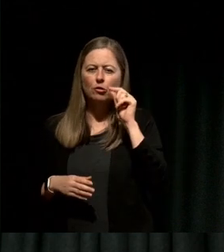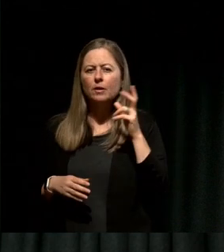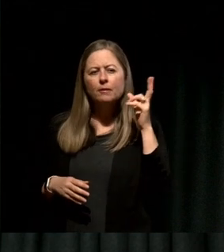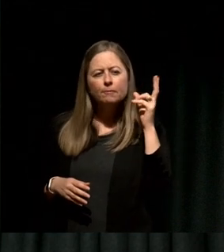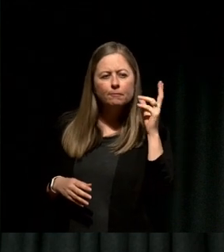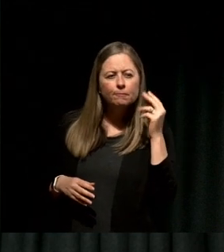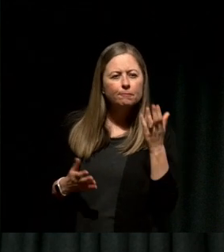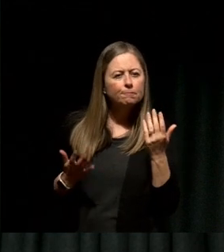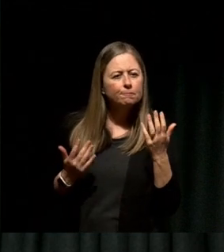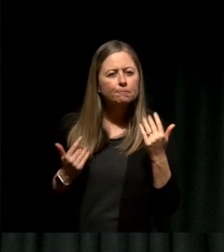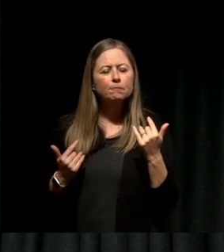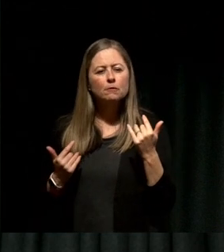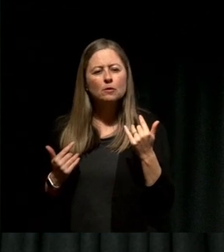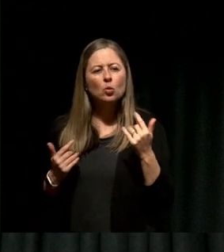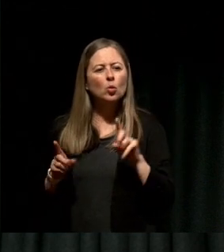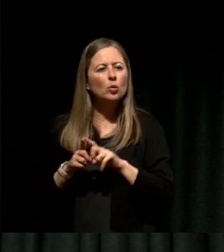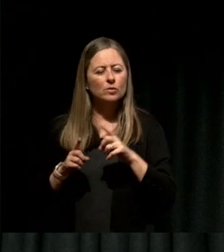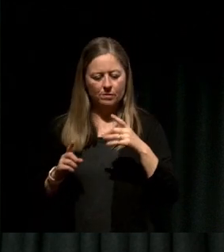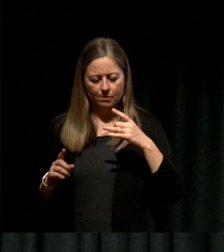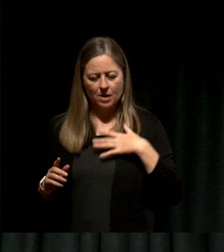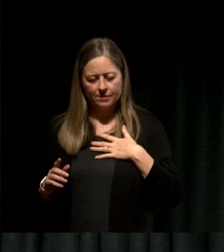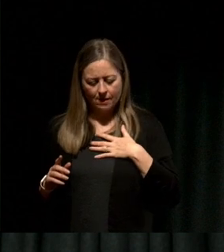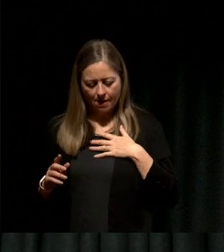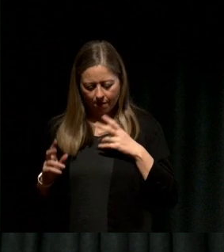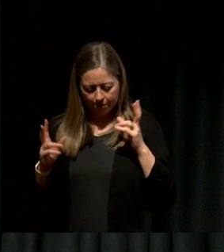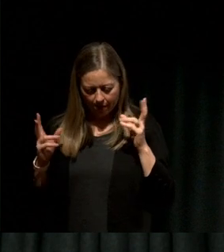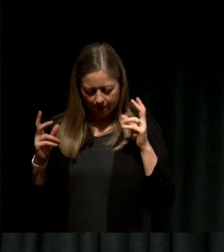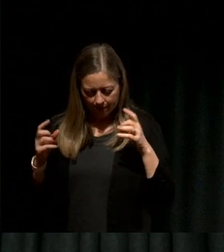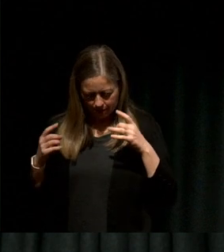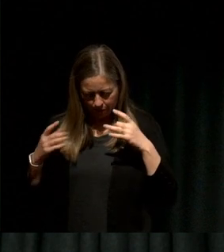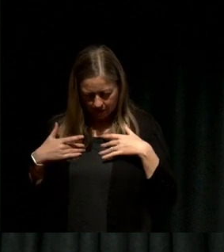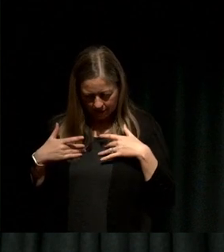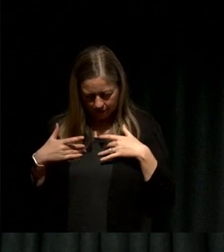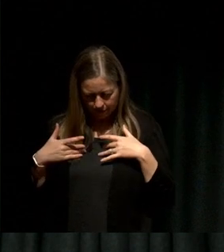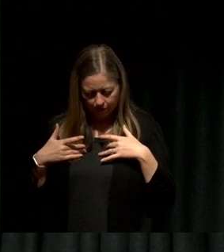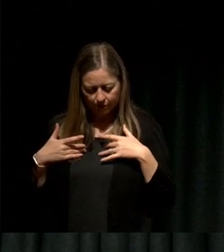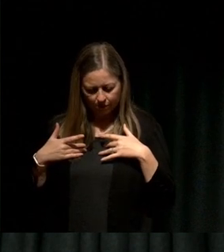to yourself the most important thing about listening consciously is to do so with candor